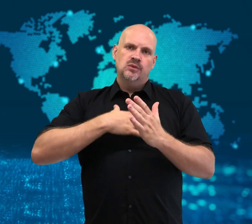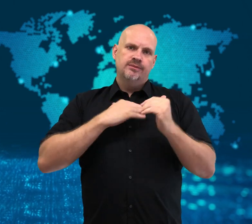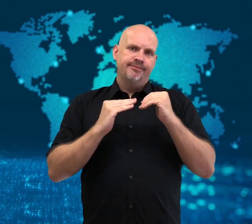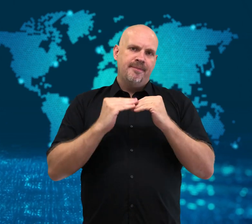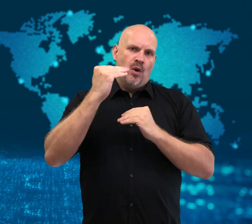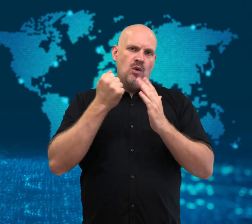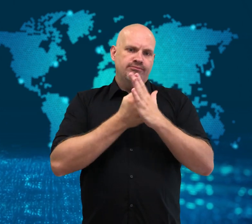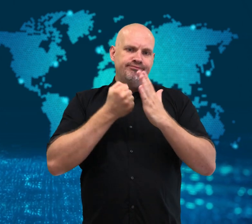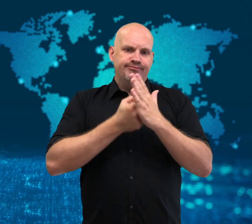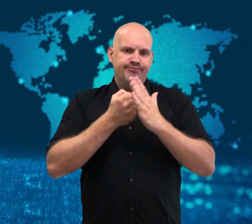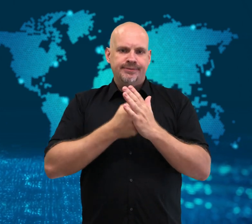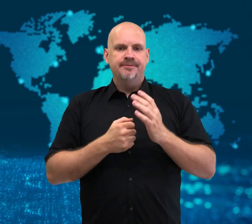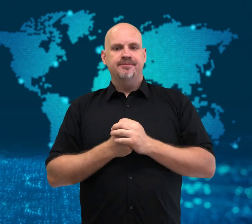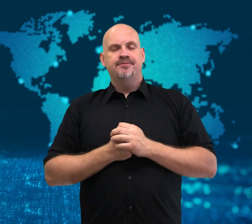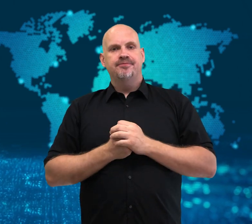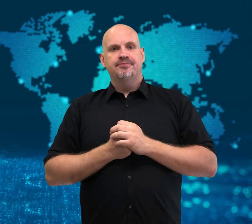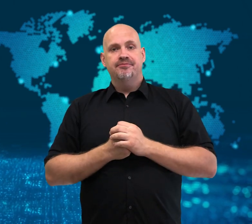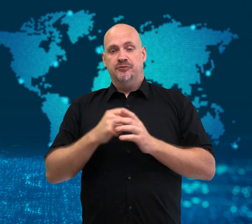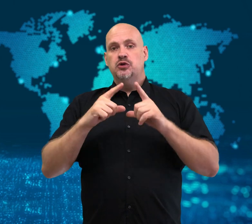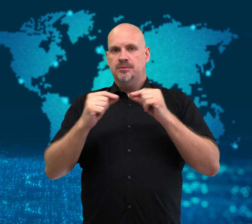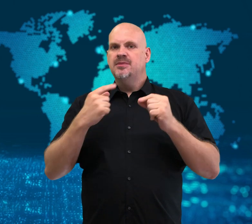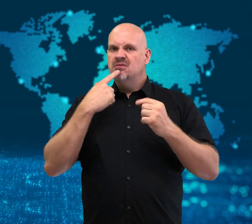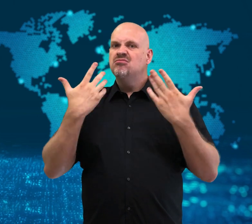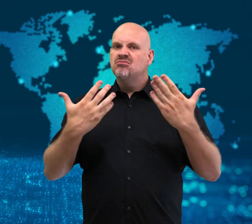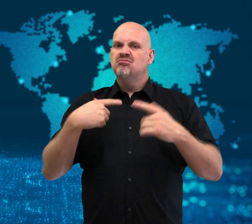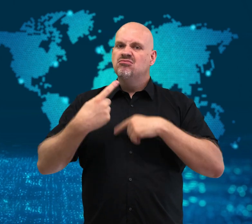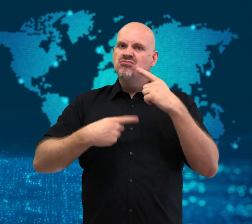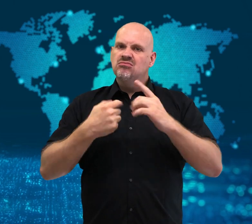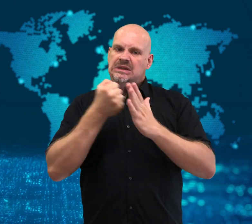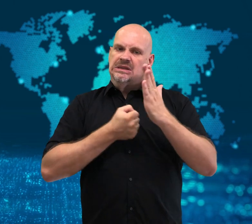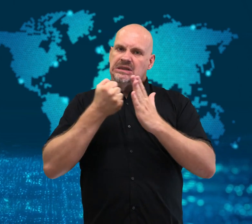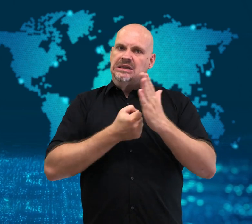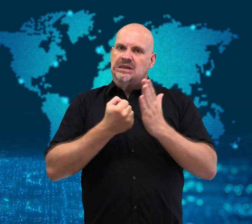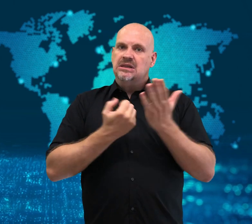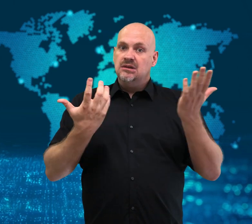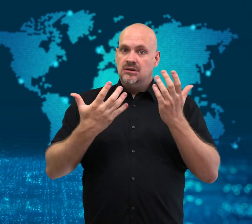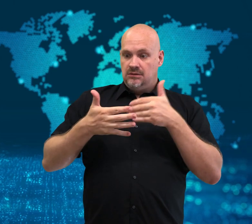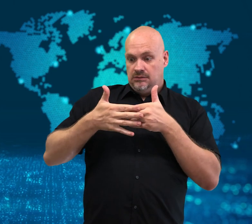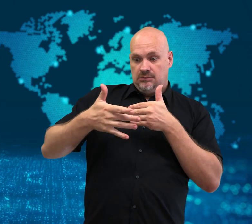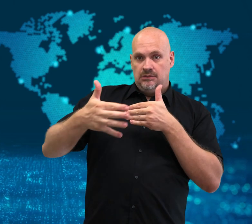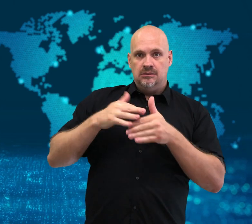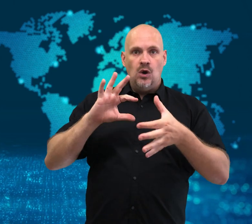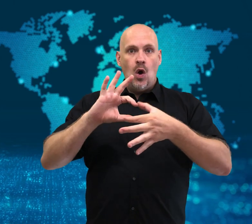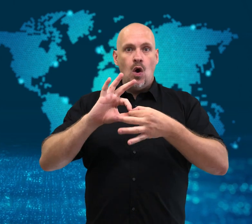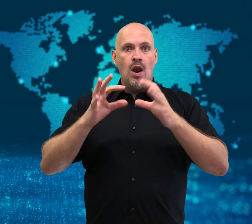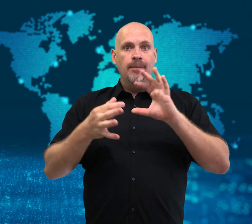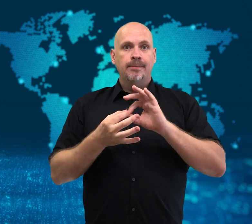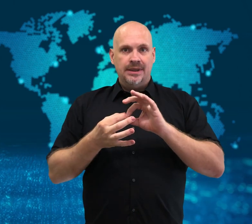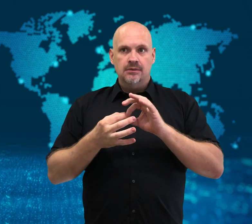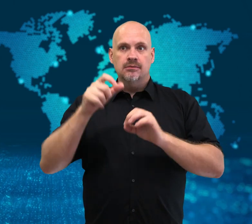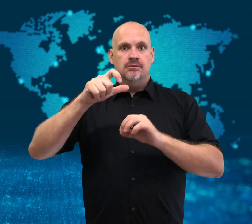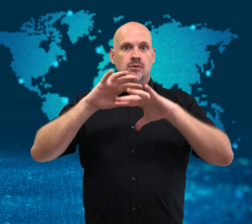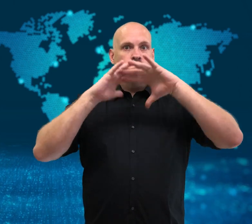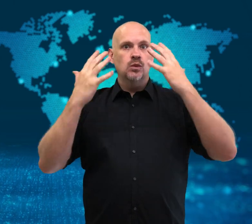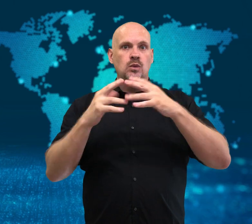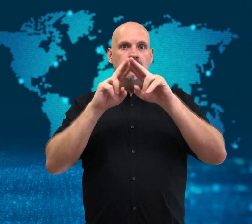summer since the Olympics will draw international